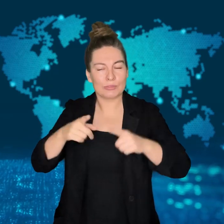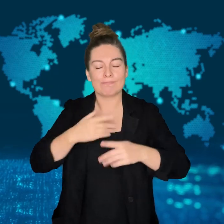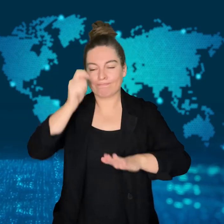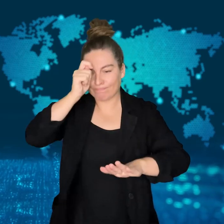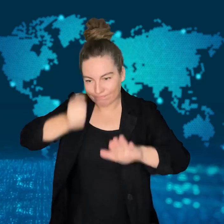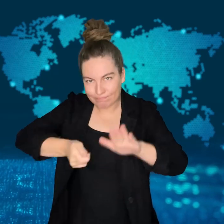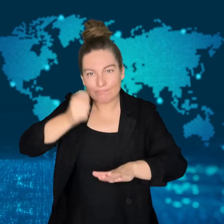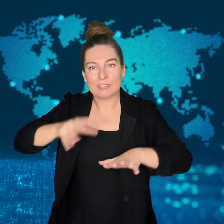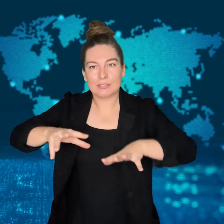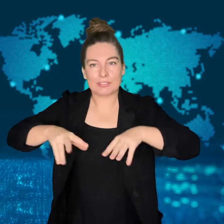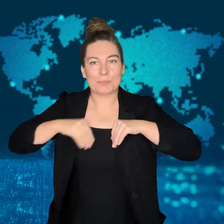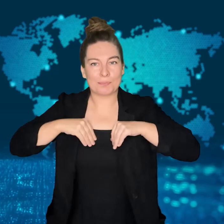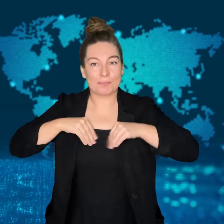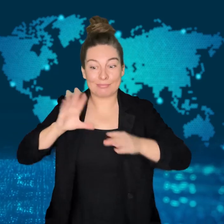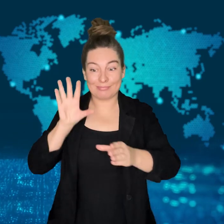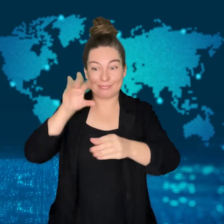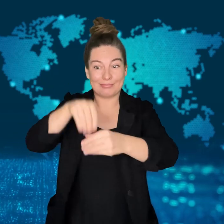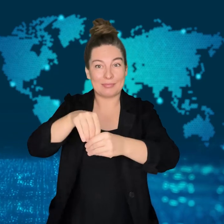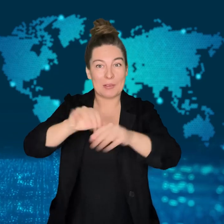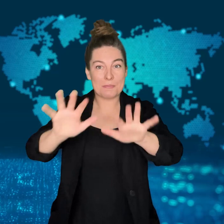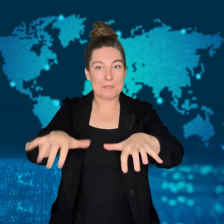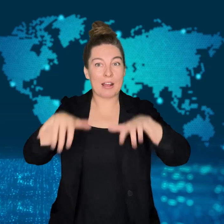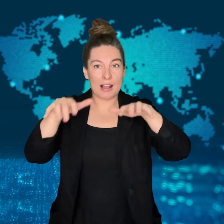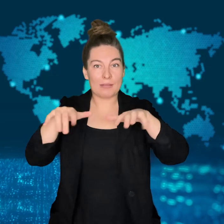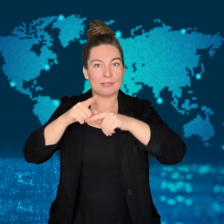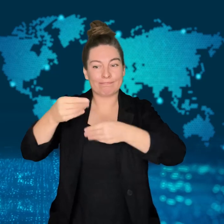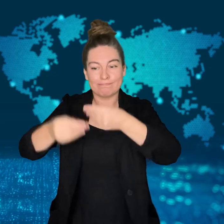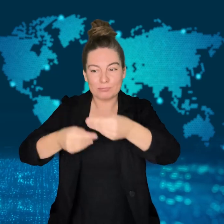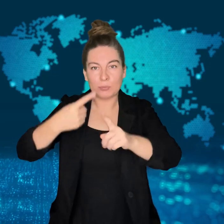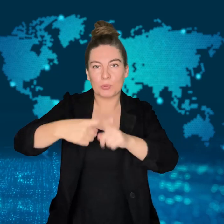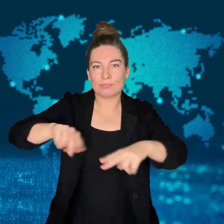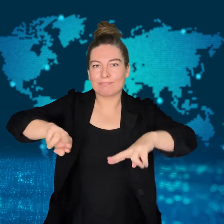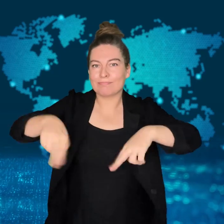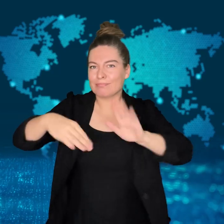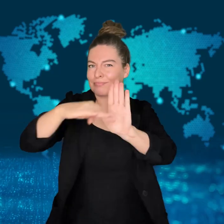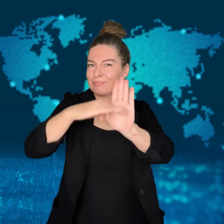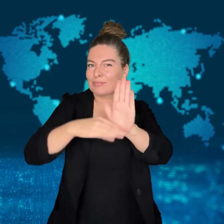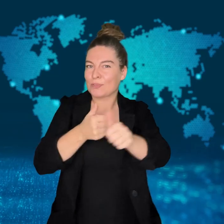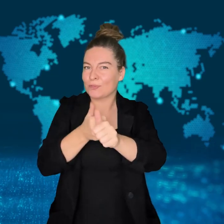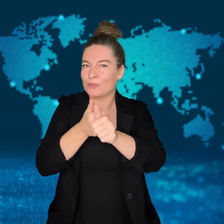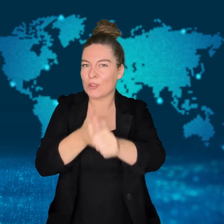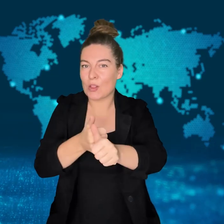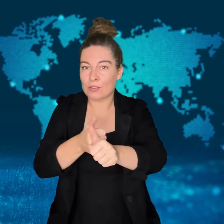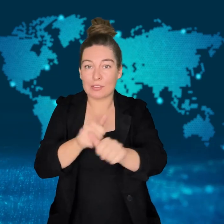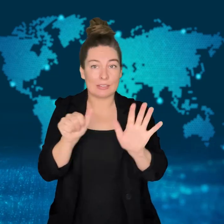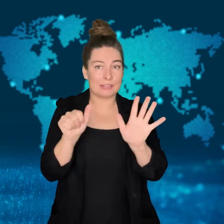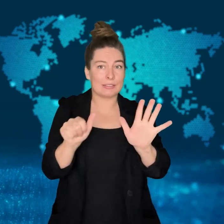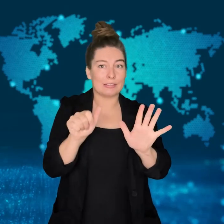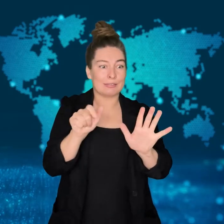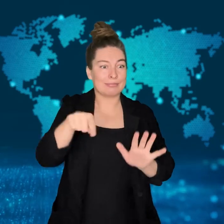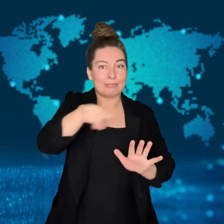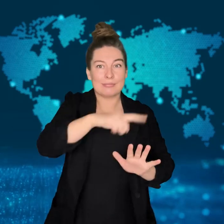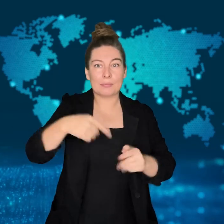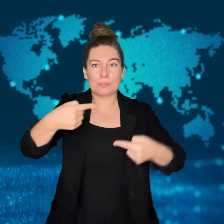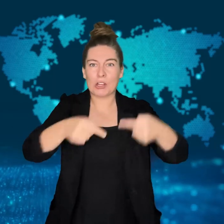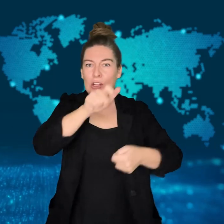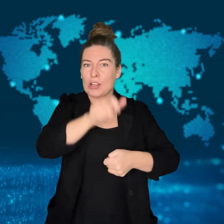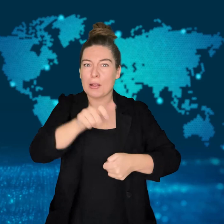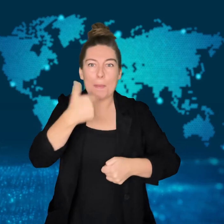The six politicians came to Parliament in their feathered headdresses